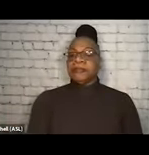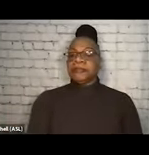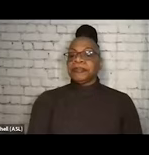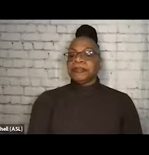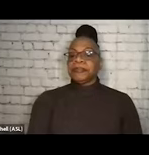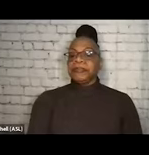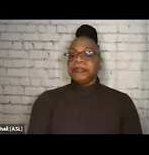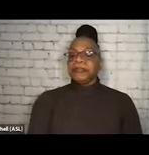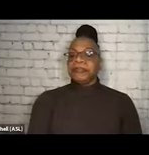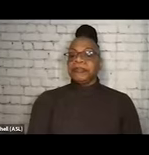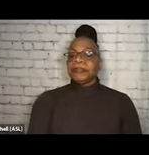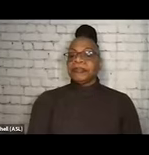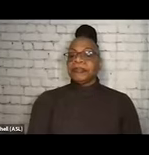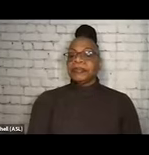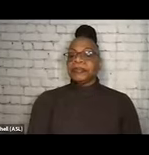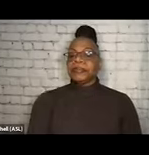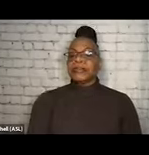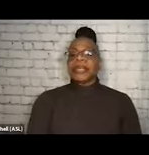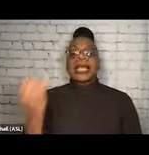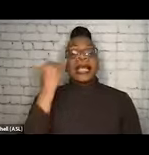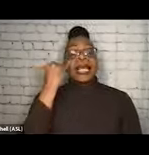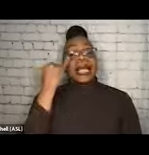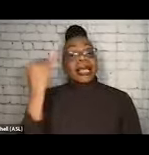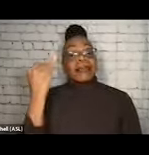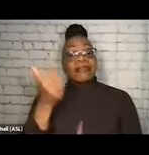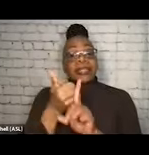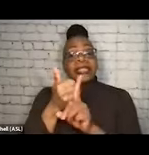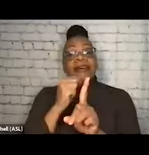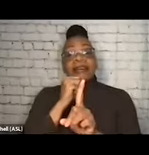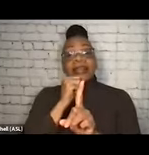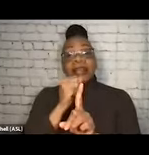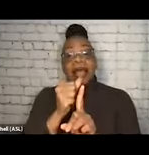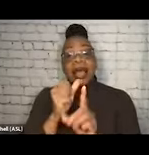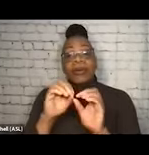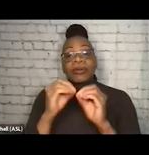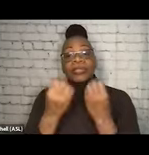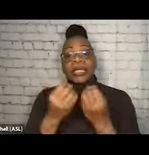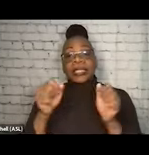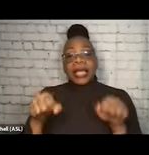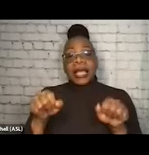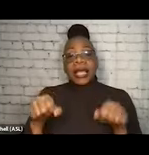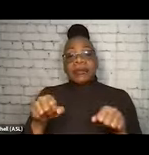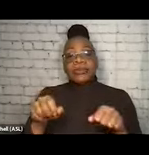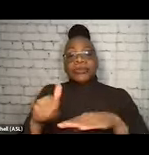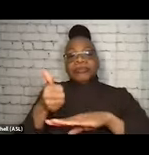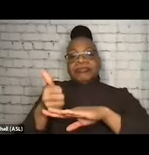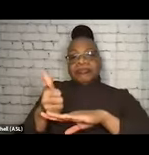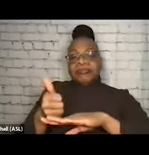If you're not an organization that's able to expand your internal capacity, I know we touched on partnerships in session 2,